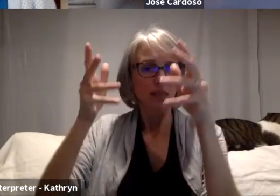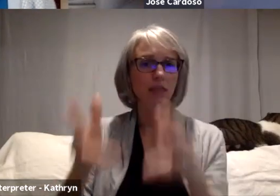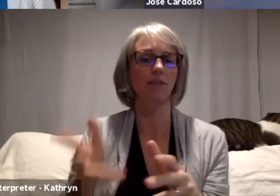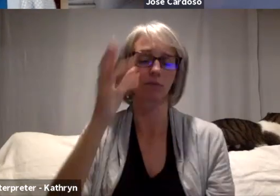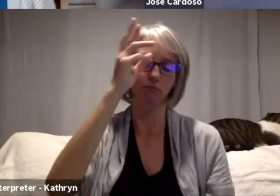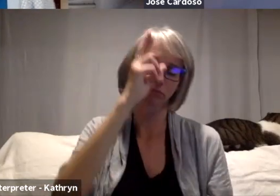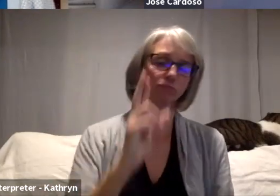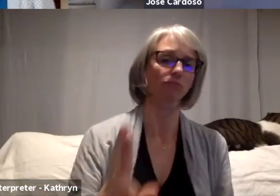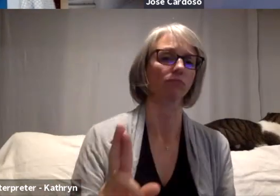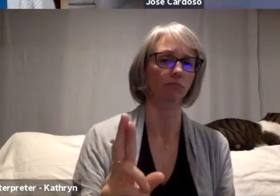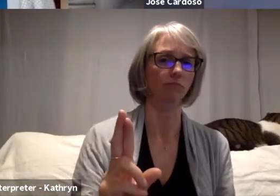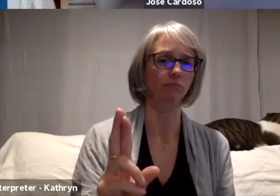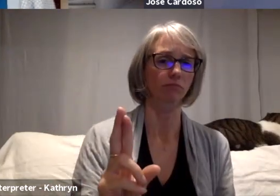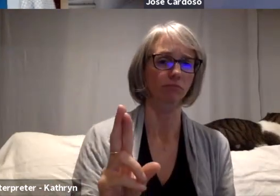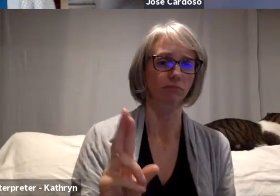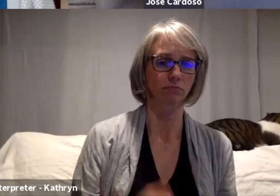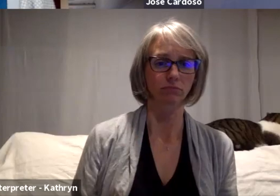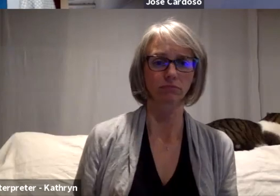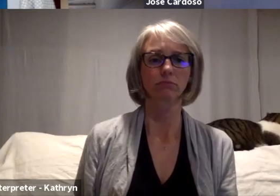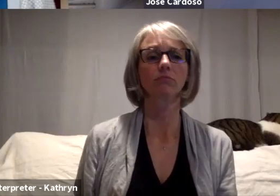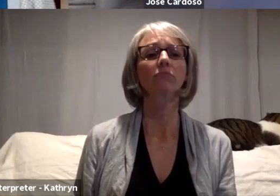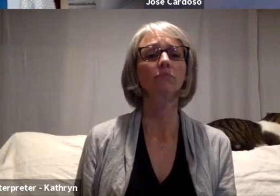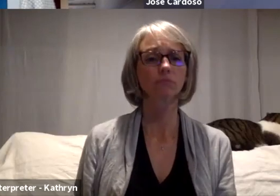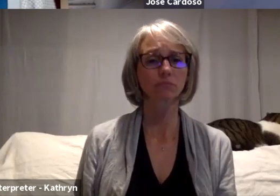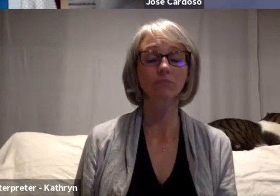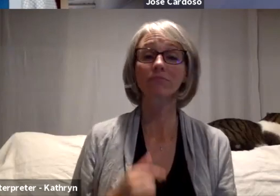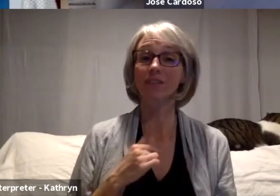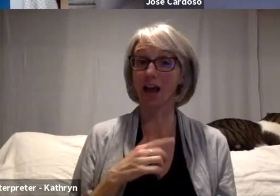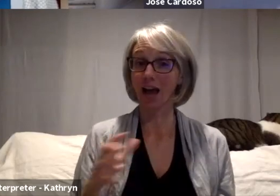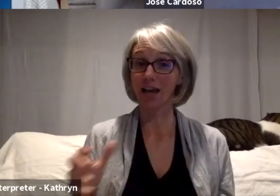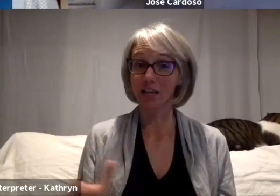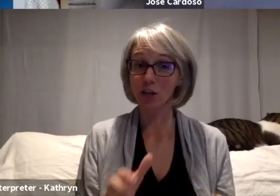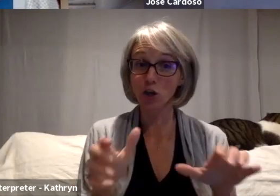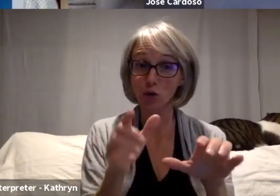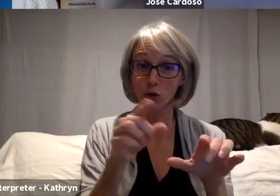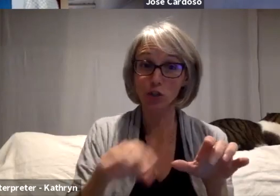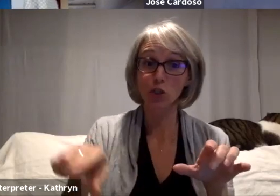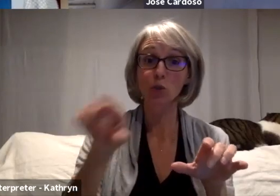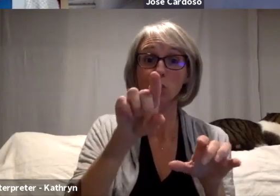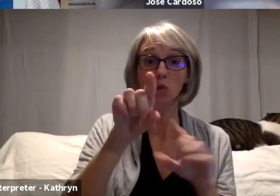I think, I encourage people to follow the news, to try to make a network. There is